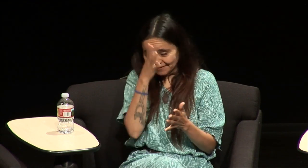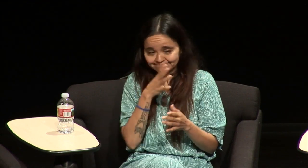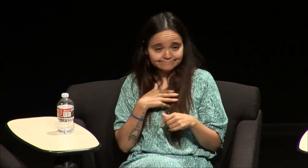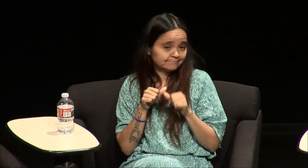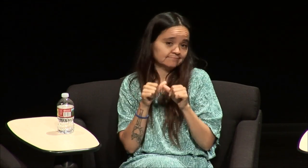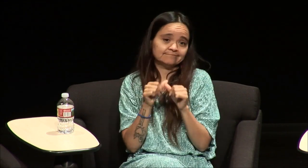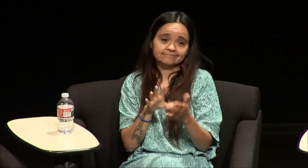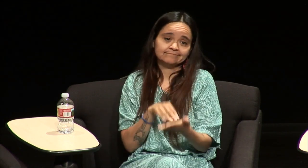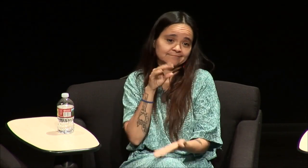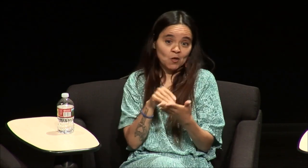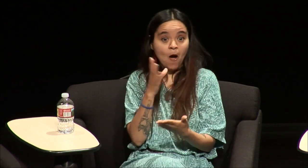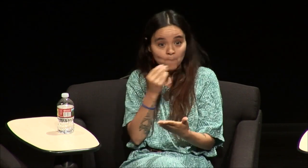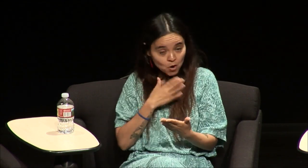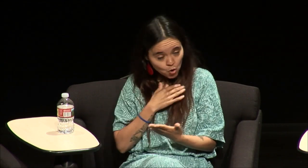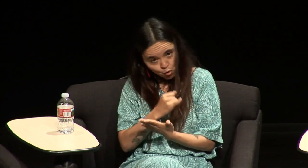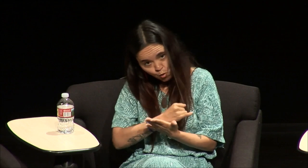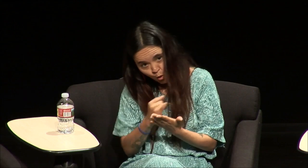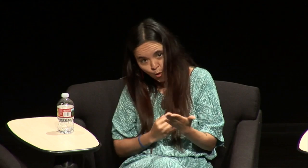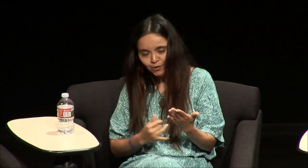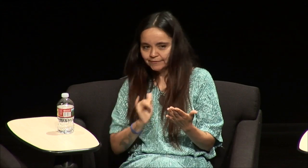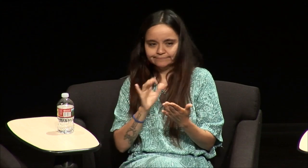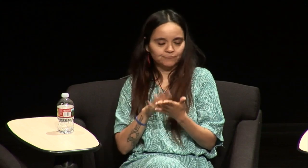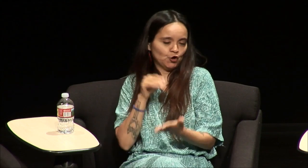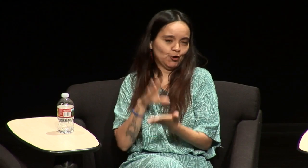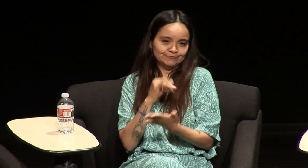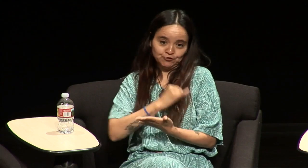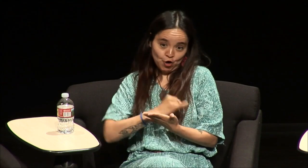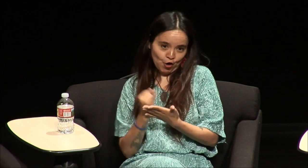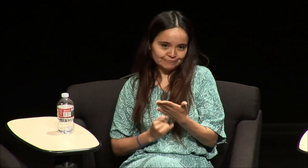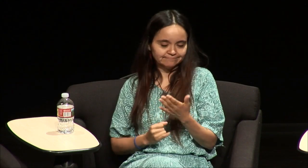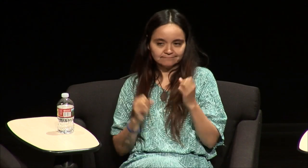the Deaf world and my culture and I continue to learn and my art you know